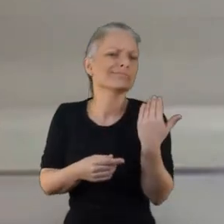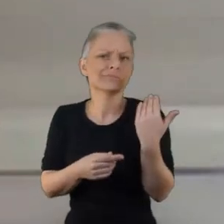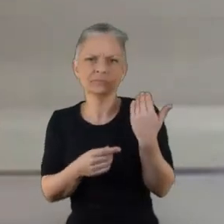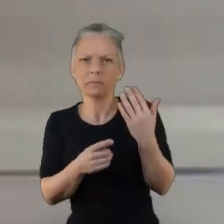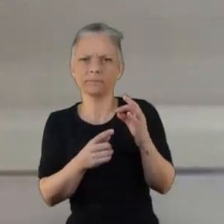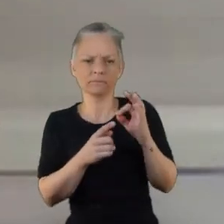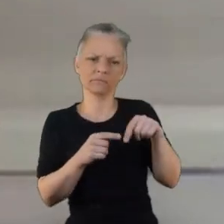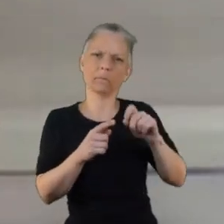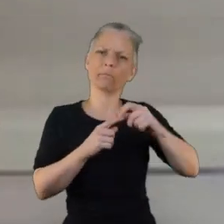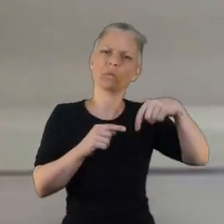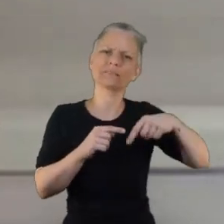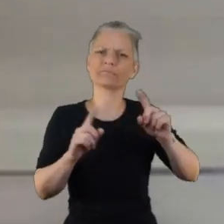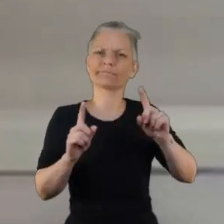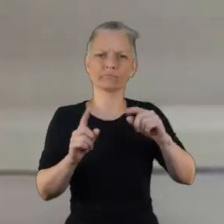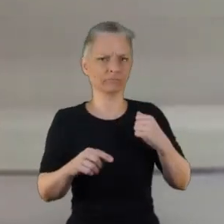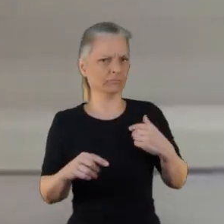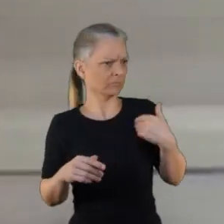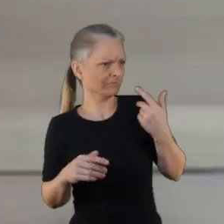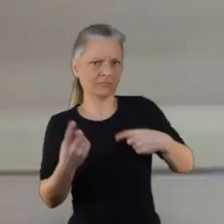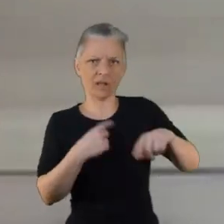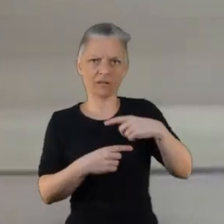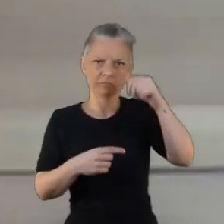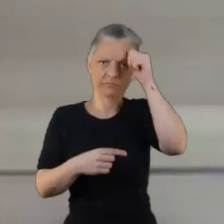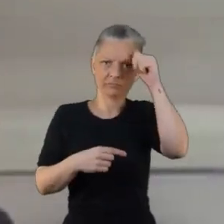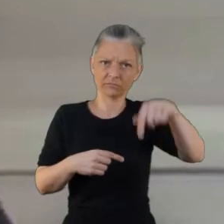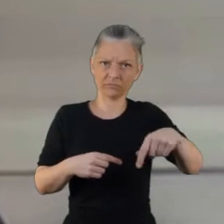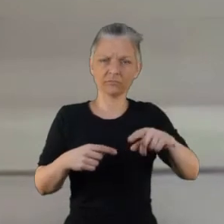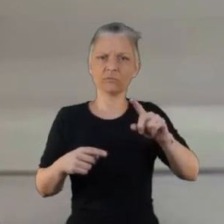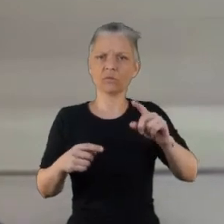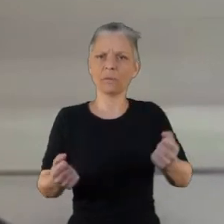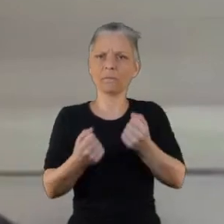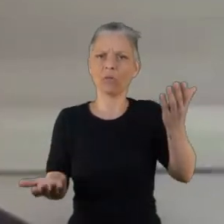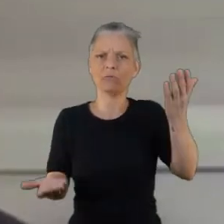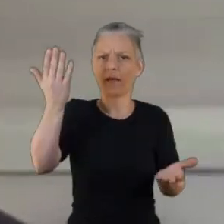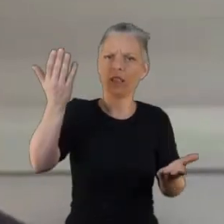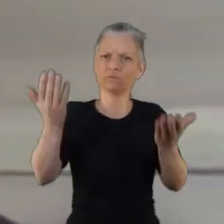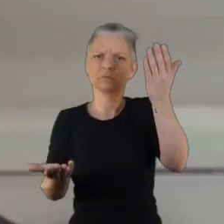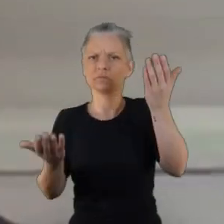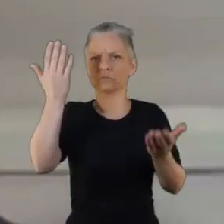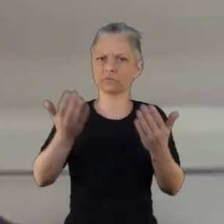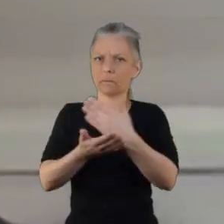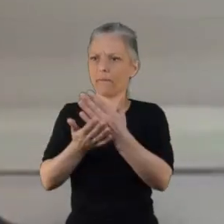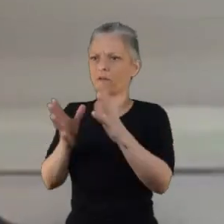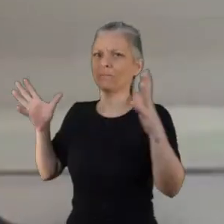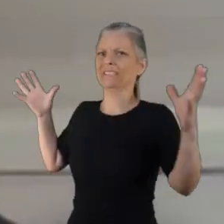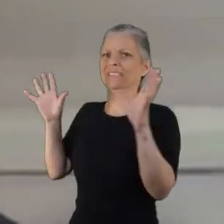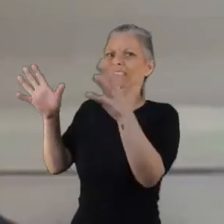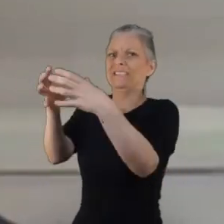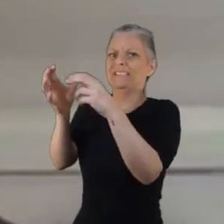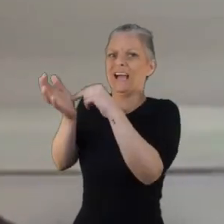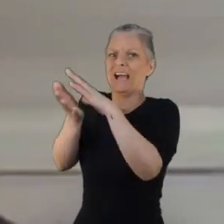highlighted and and for the Scottish Recovery Network to help us navigate that in a sensitive